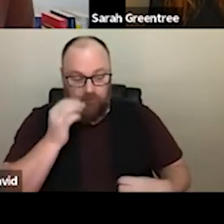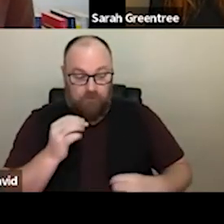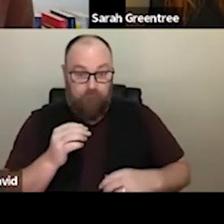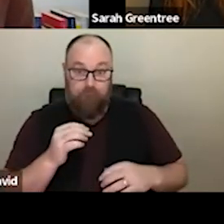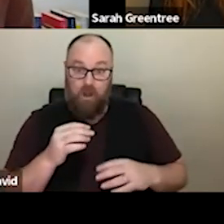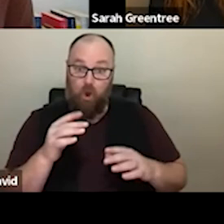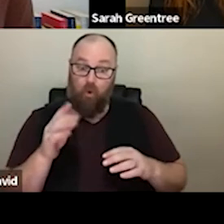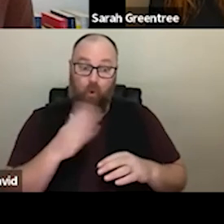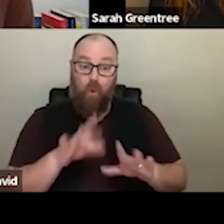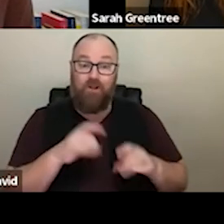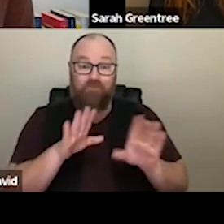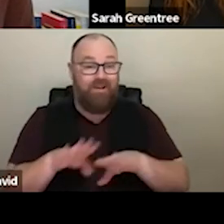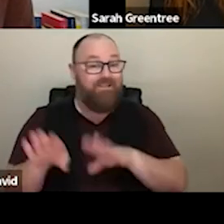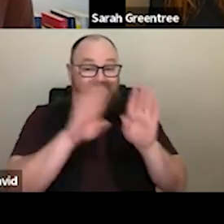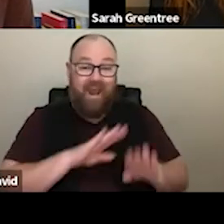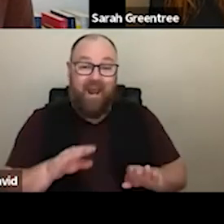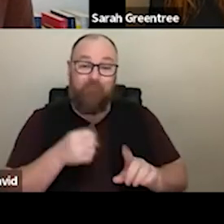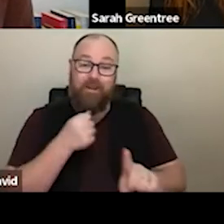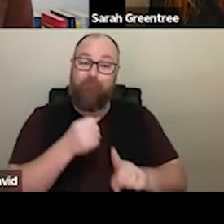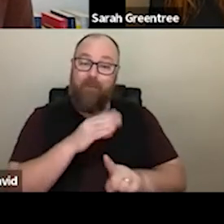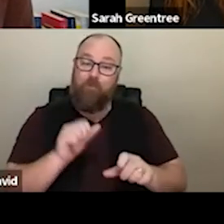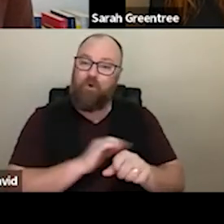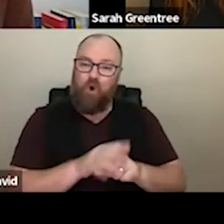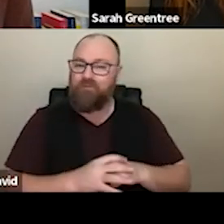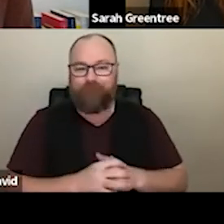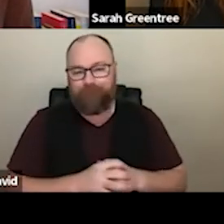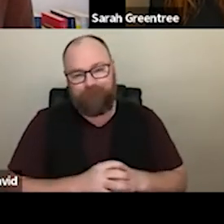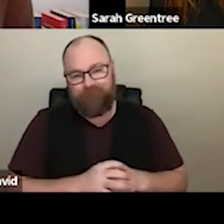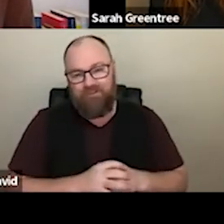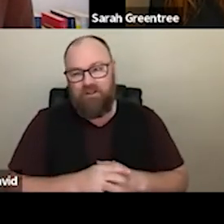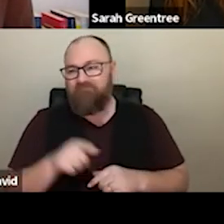and the experiences that our colleagues and communities have been living through, and navigating their way through a very different are very different. I don't believe that It has been felt differently across the continent, and the experiences that our colleagues and